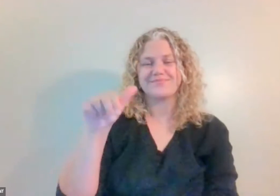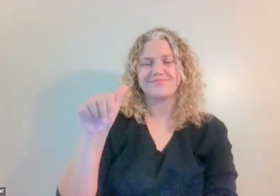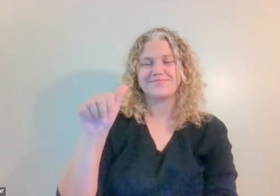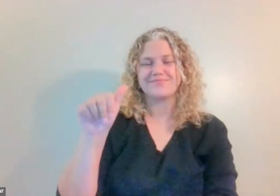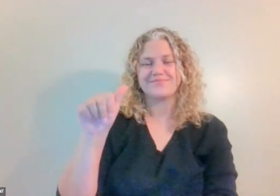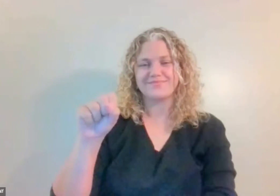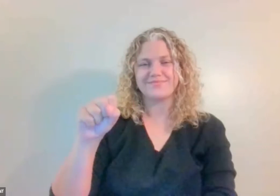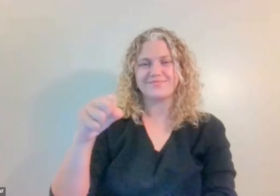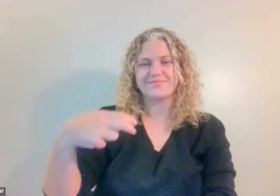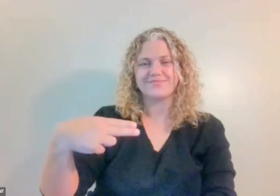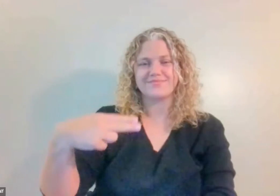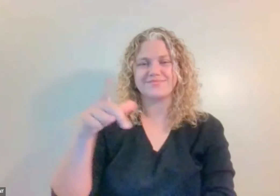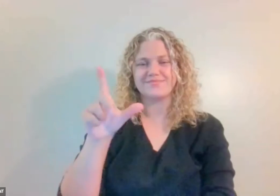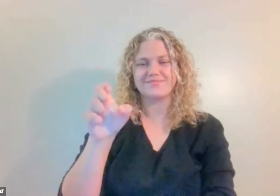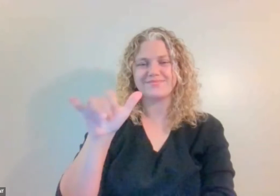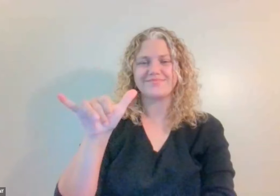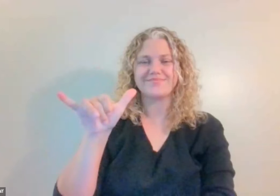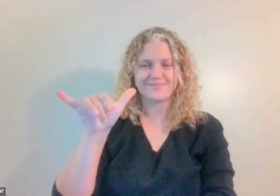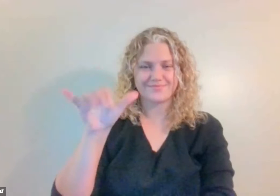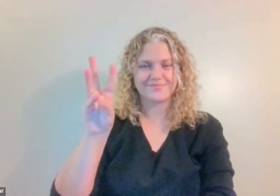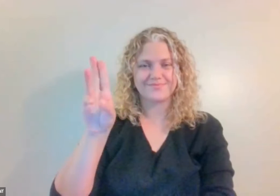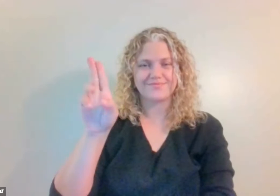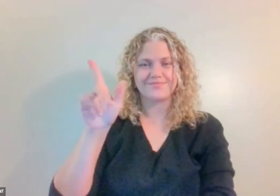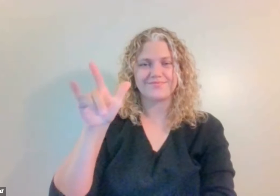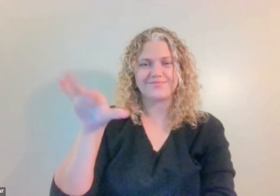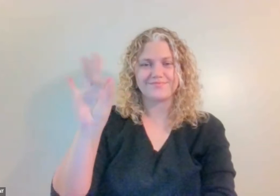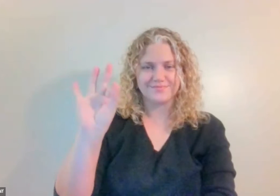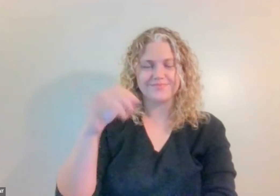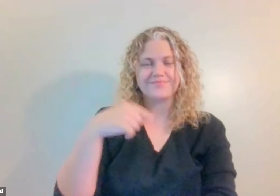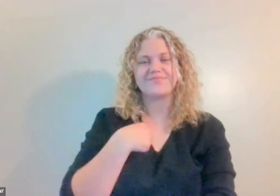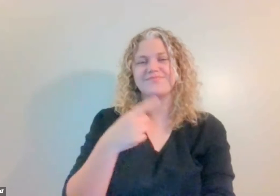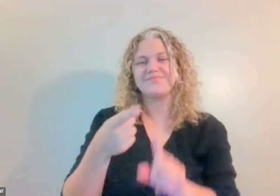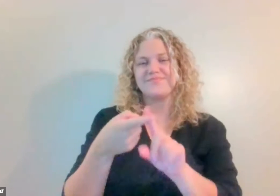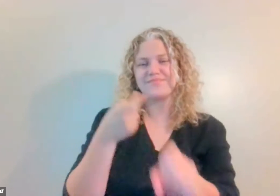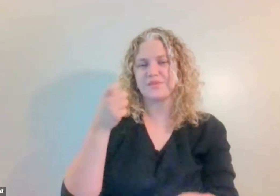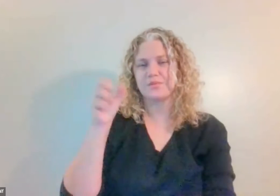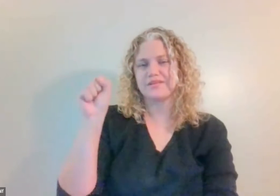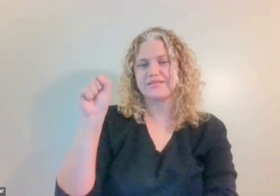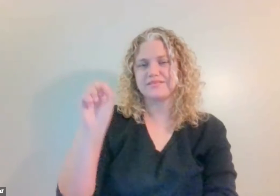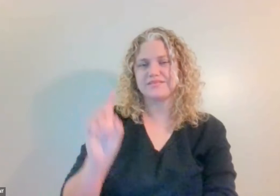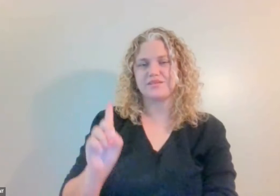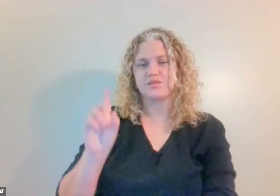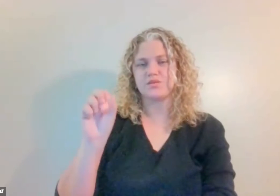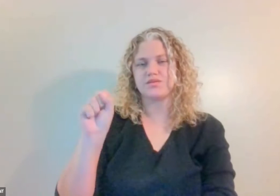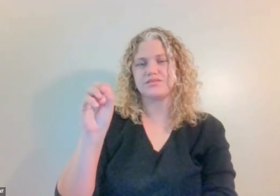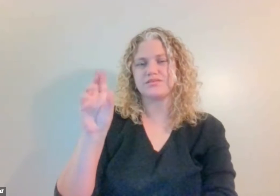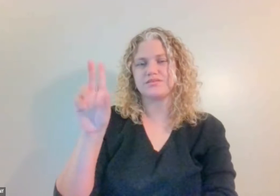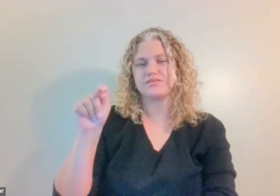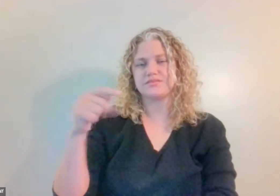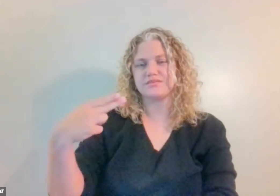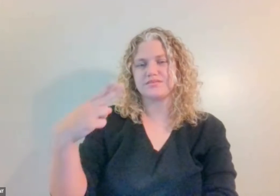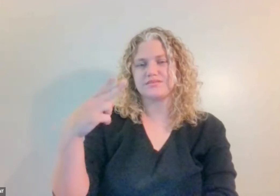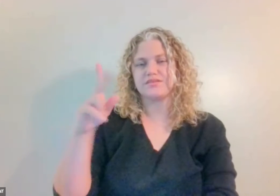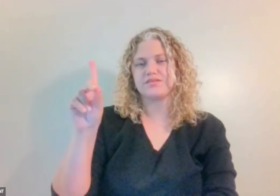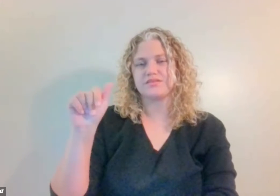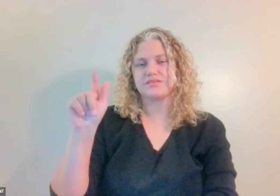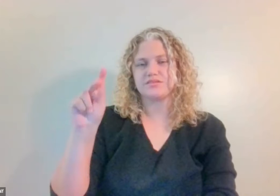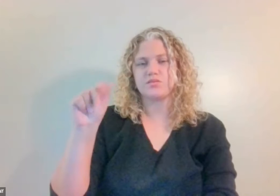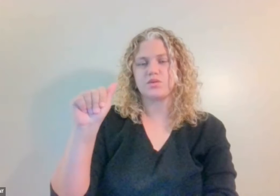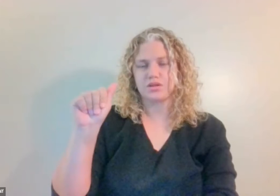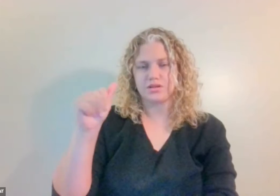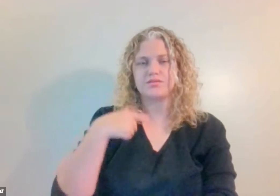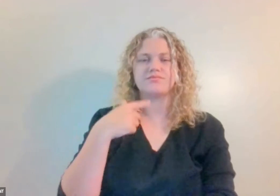Hello! my name is Ashley Wulf and I am originally from South Dakota.